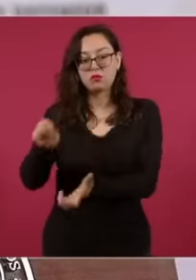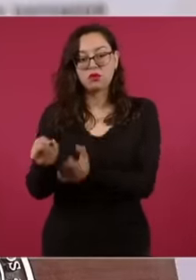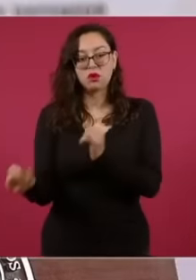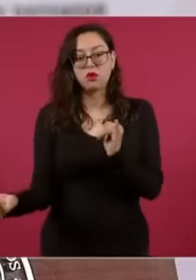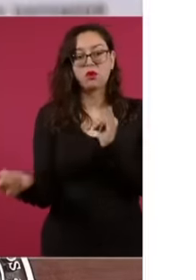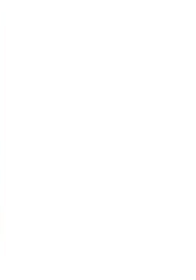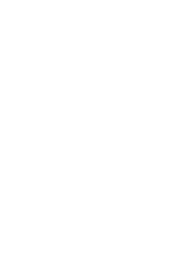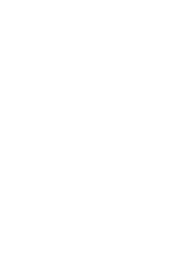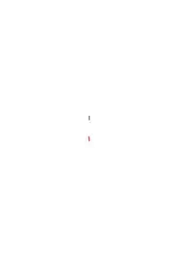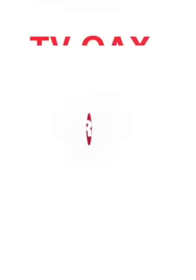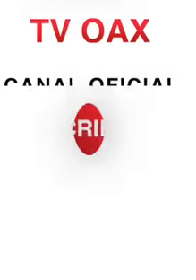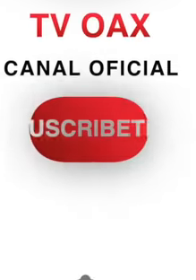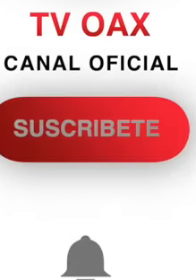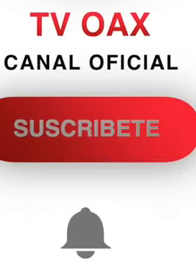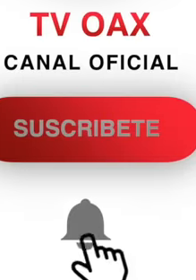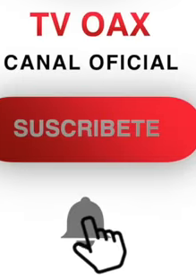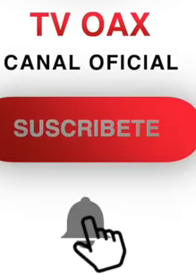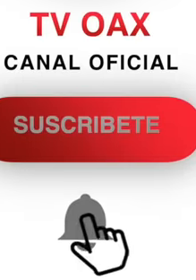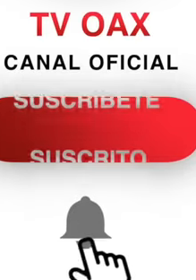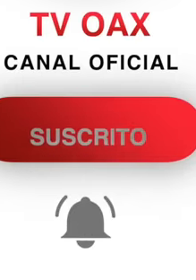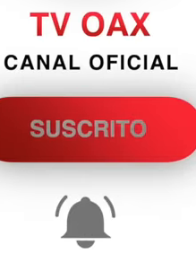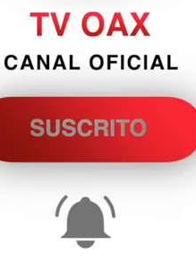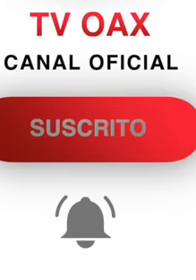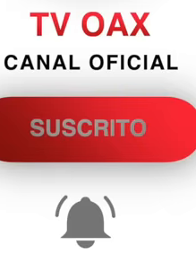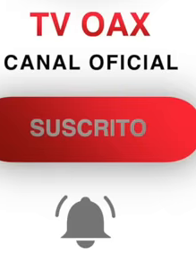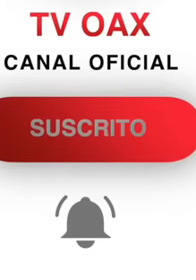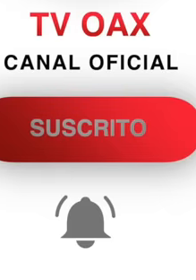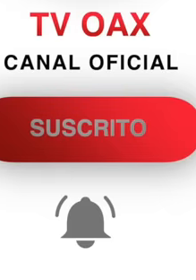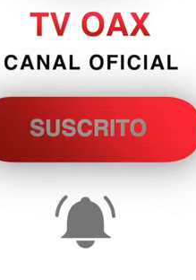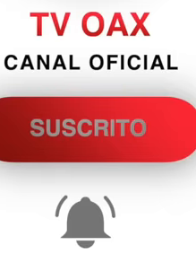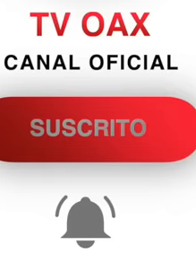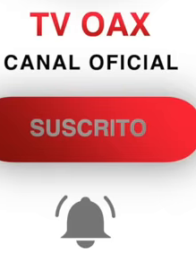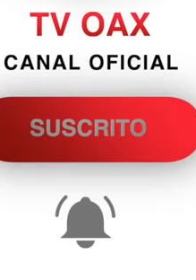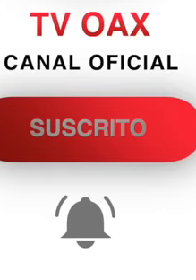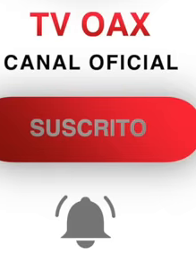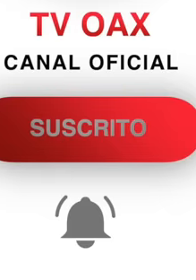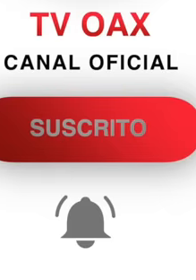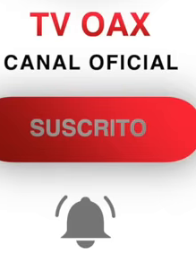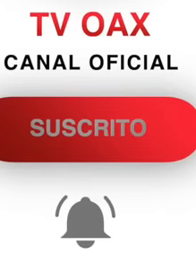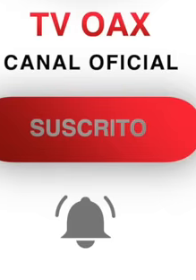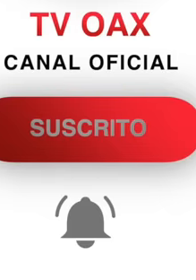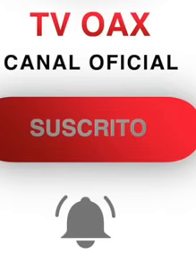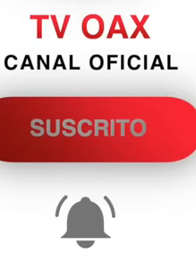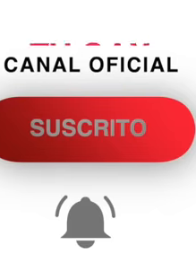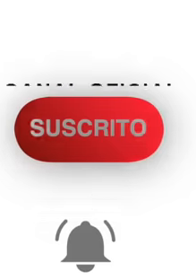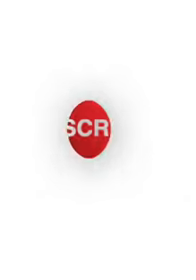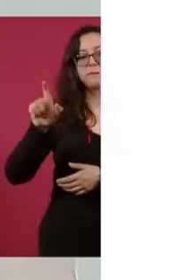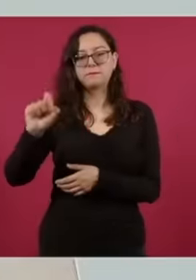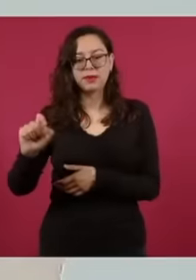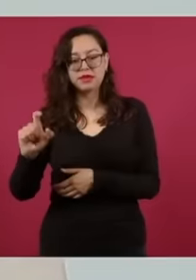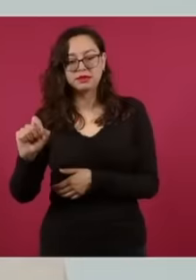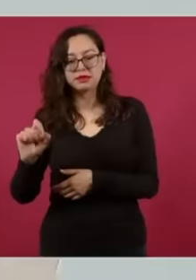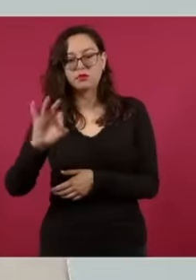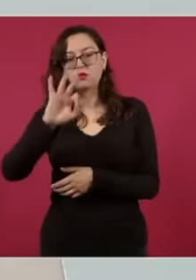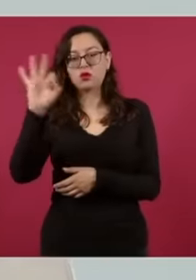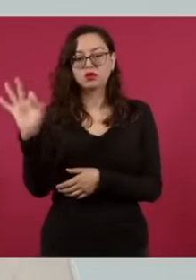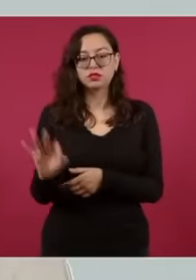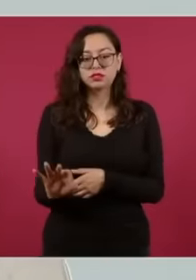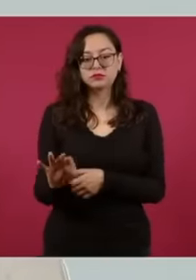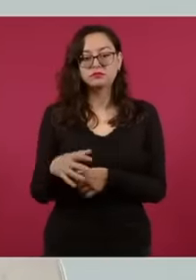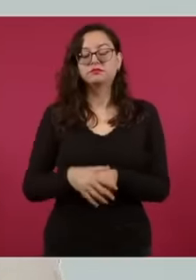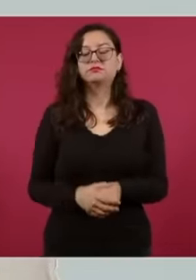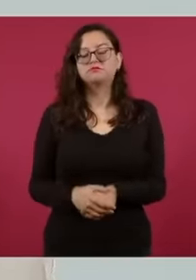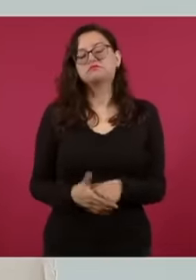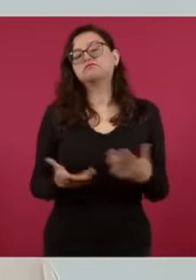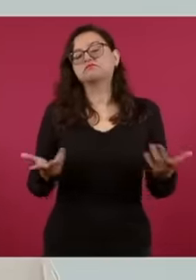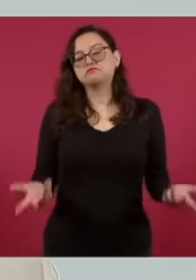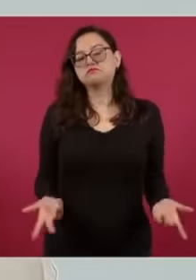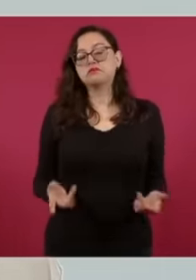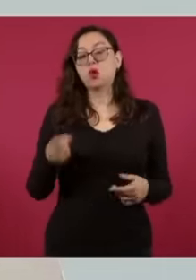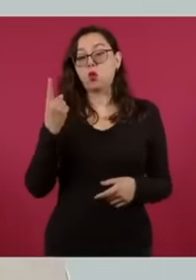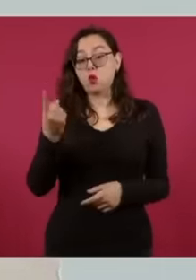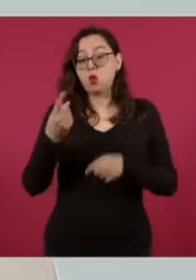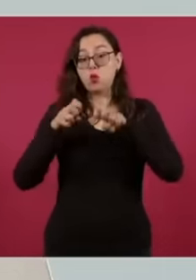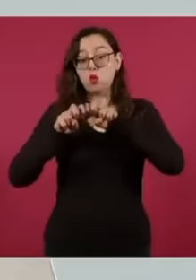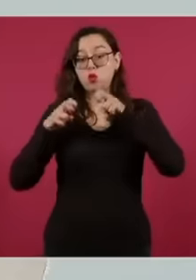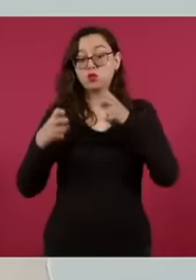paid double 4% 8% 10% or 20% in the end, more or less than 15 years as minister, they will have accumulated